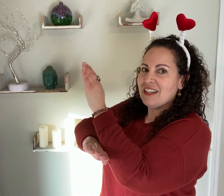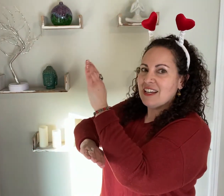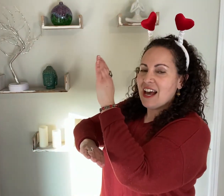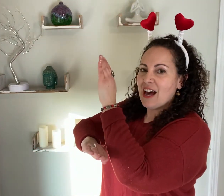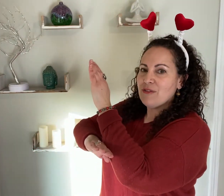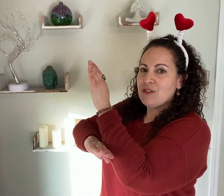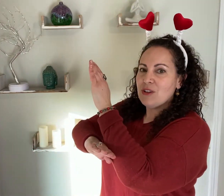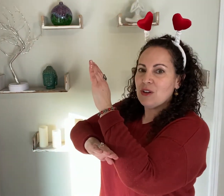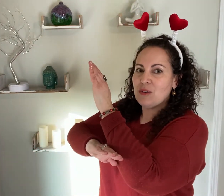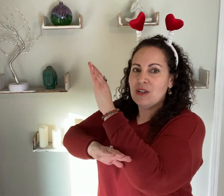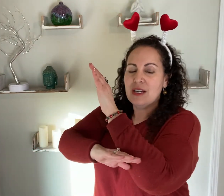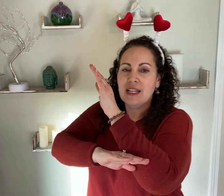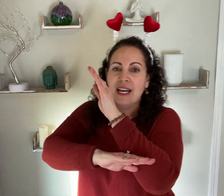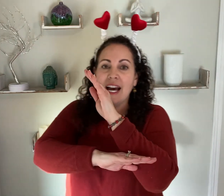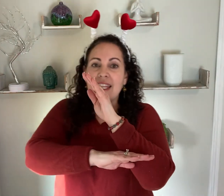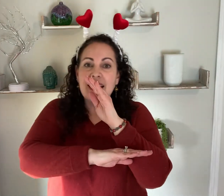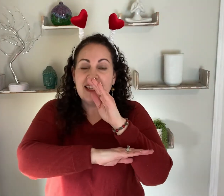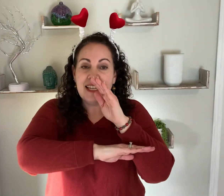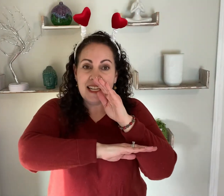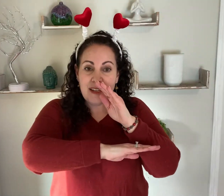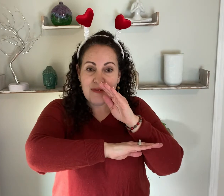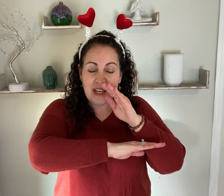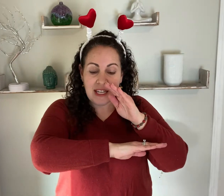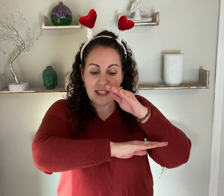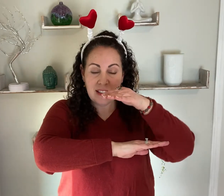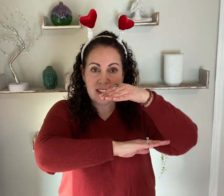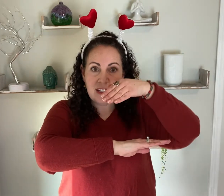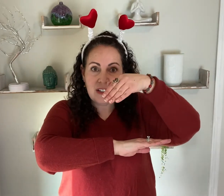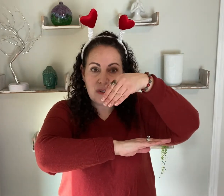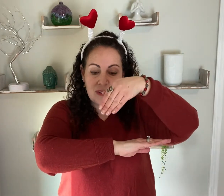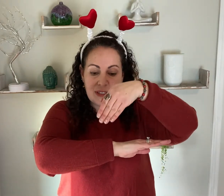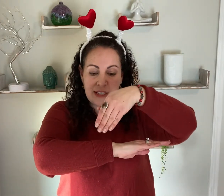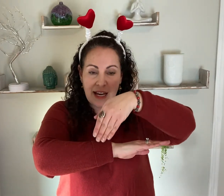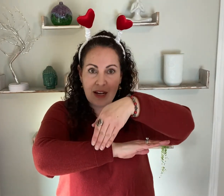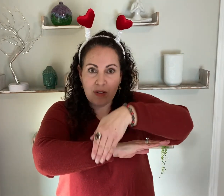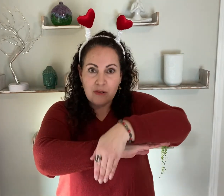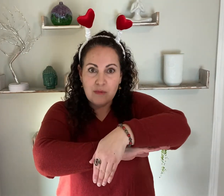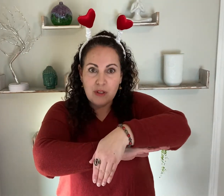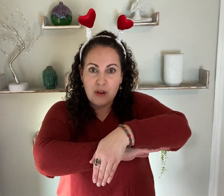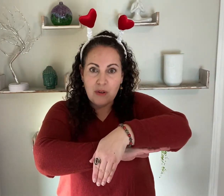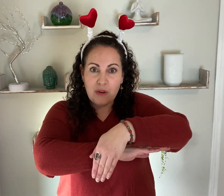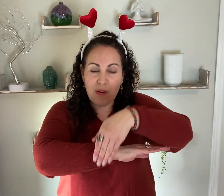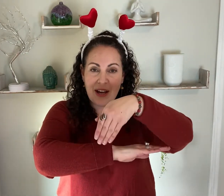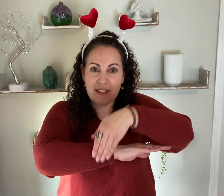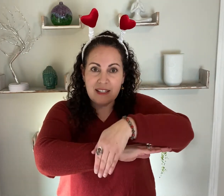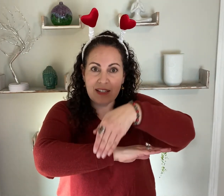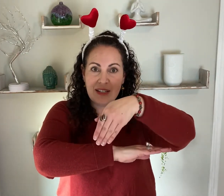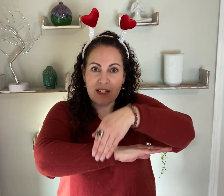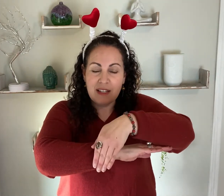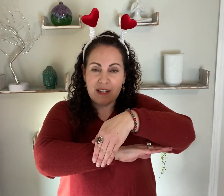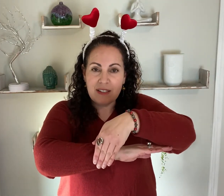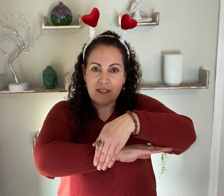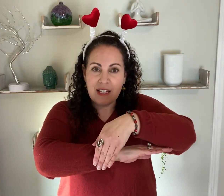bit and then in the evening the sun comes down below the horizon.